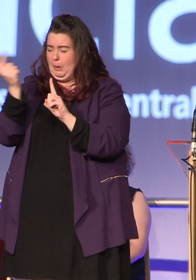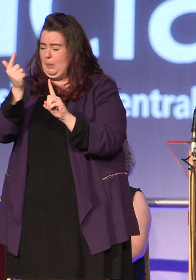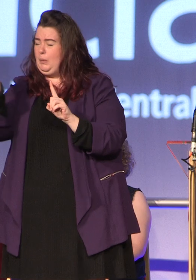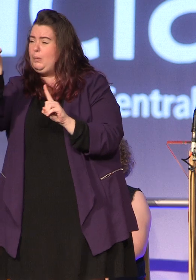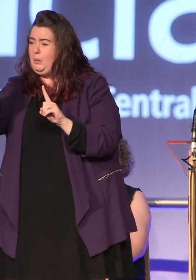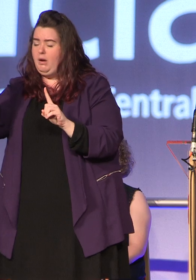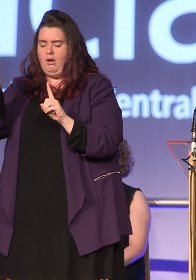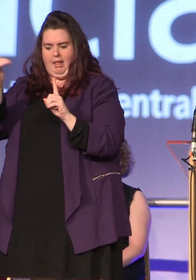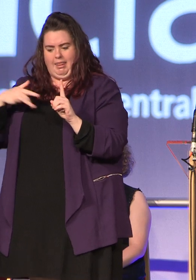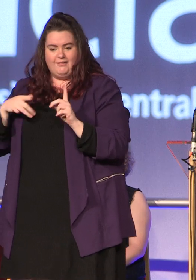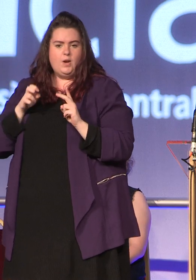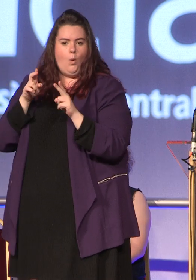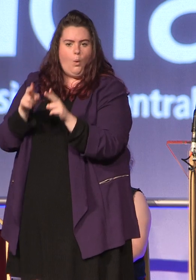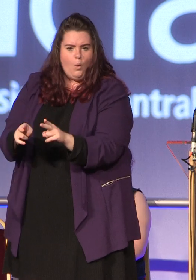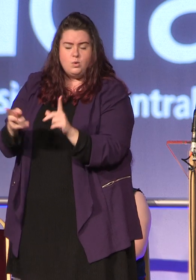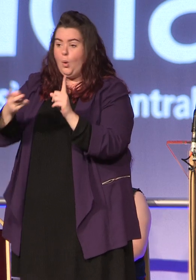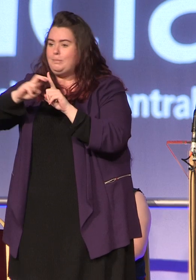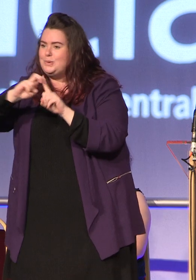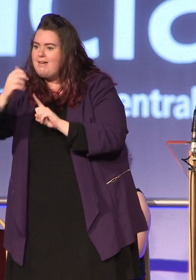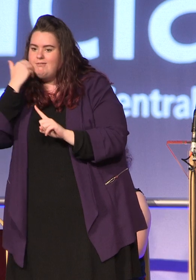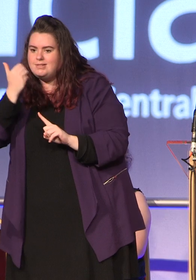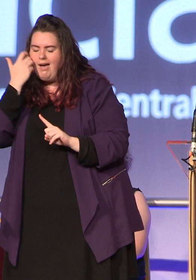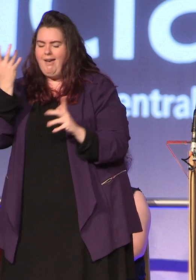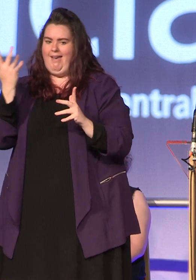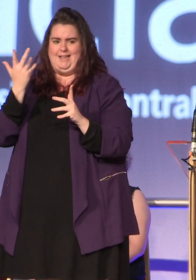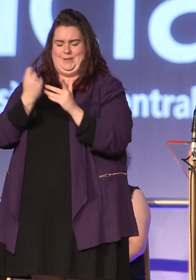commuting each day is nothing like anything else, you all put yourselves